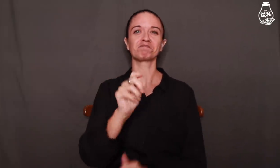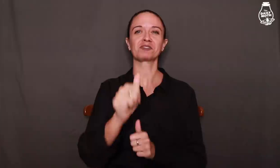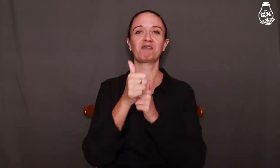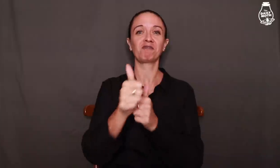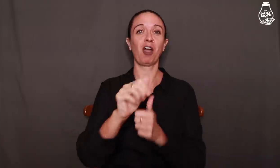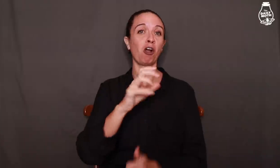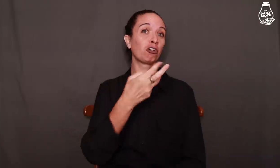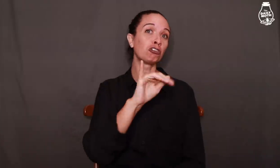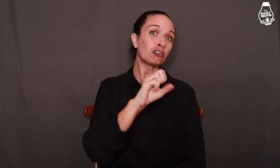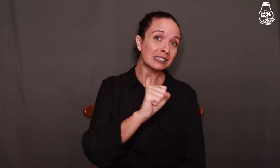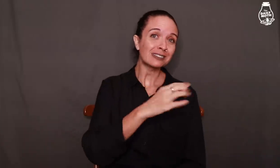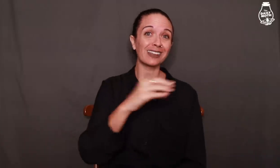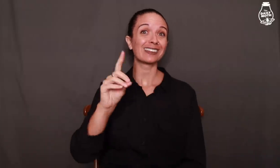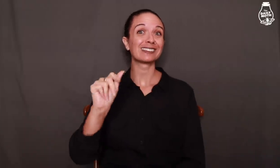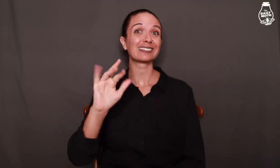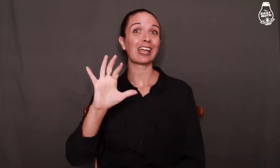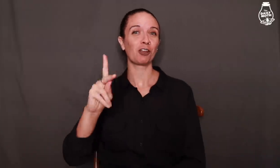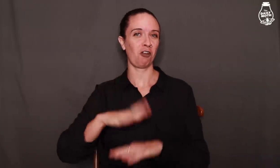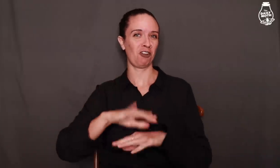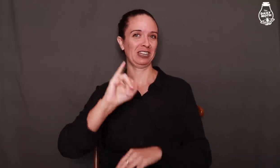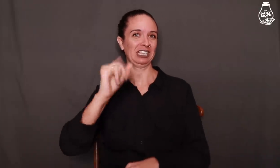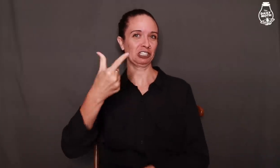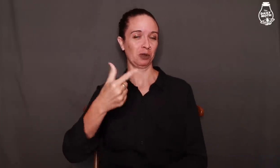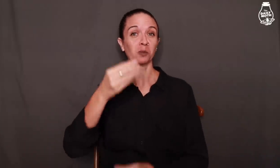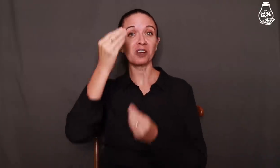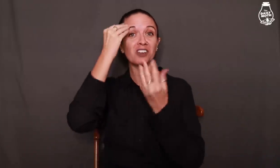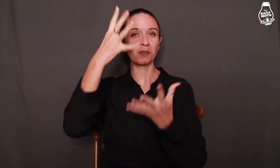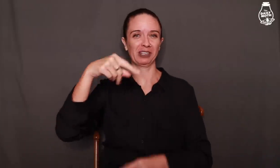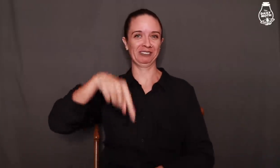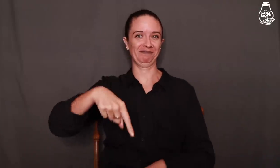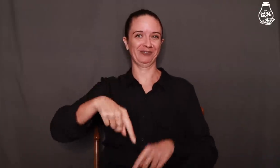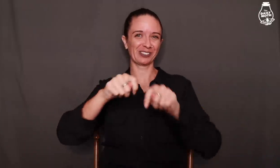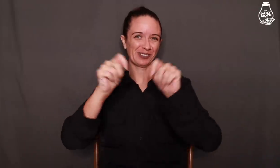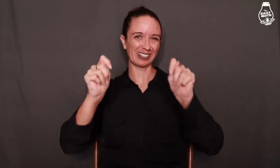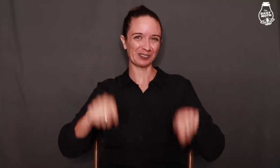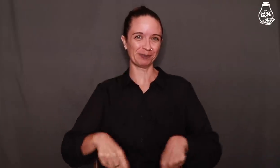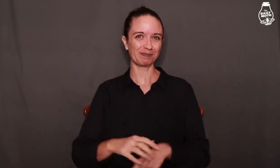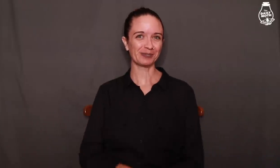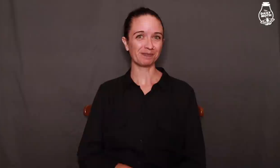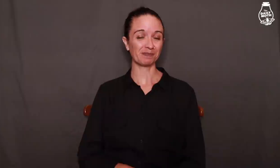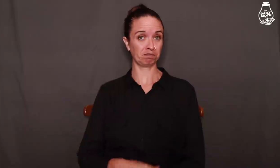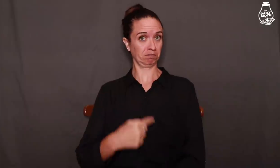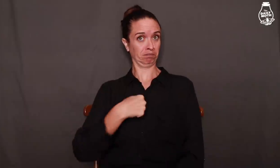You can follow Chris and Darrick on Instagram. Information is in this transcript.